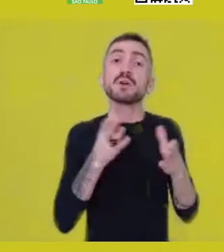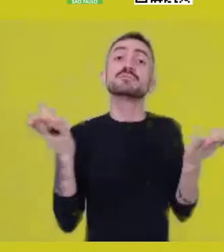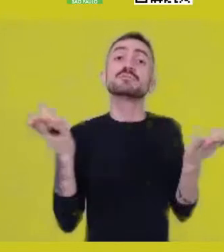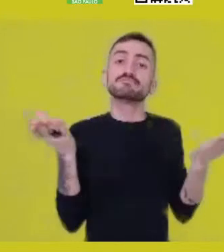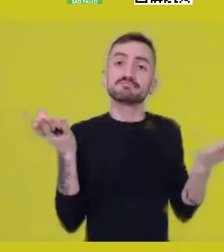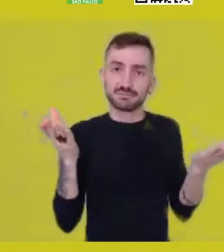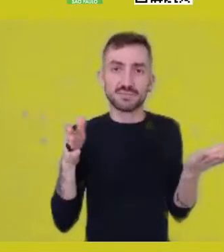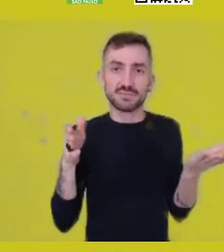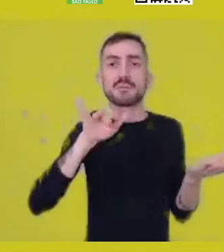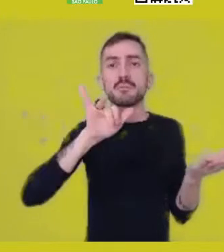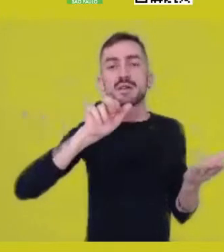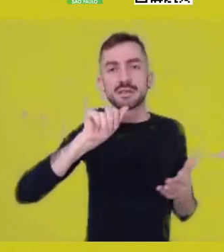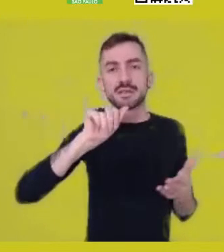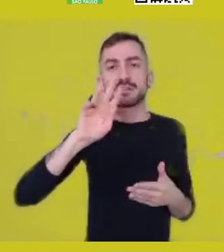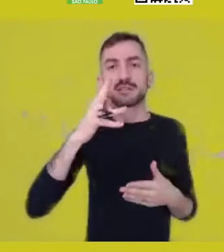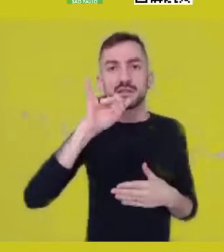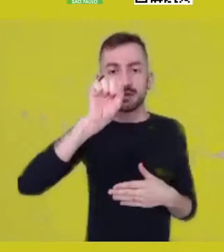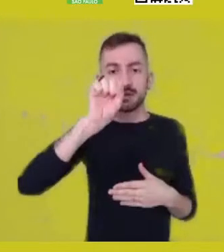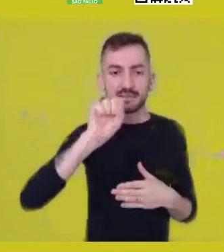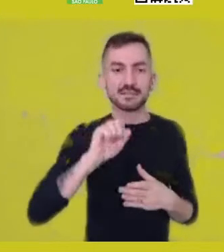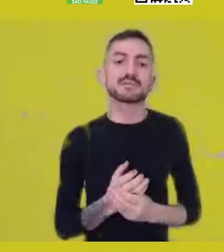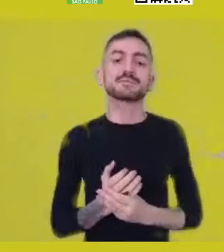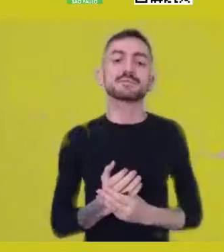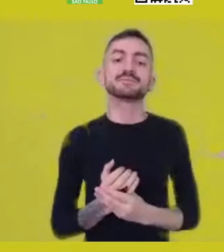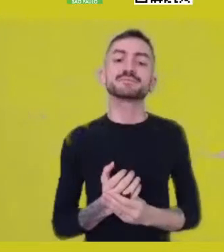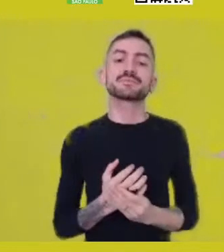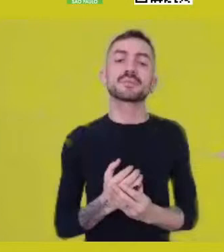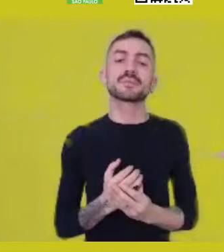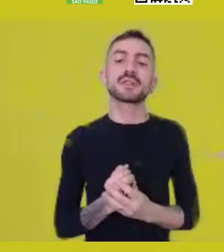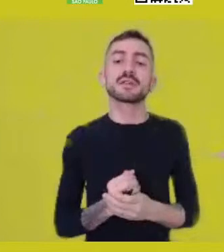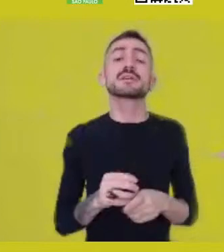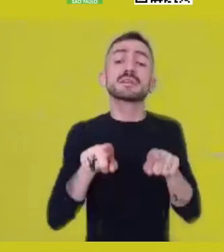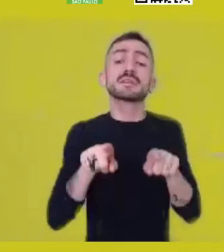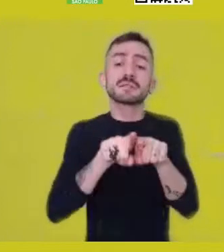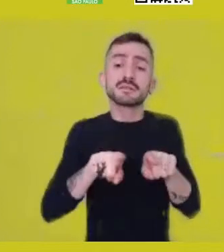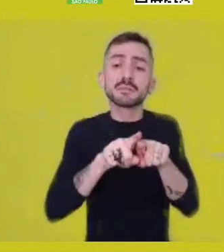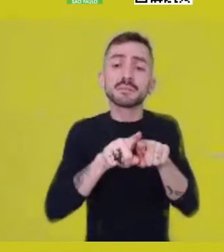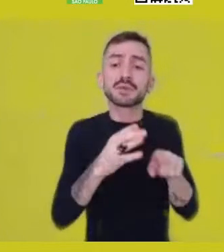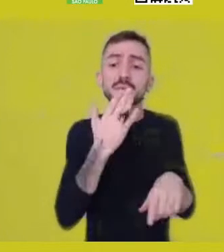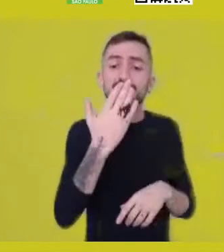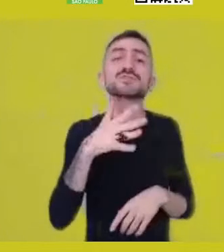I’d also like to ask the audience to send in questions and comments